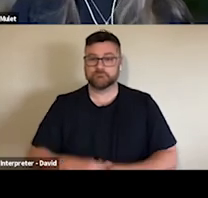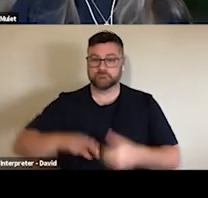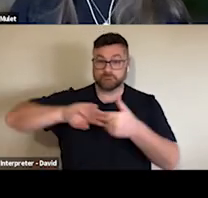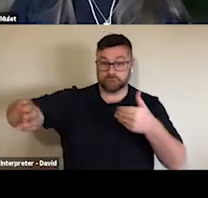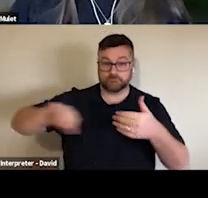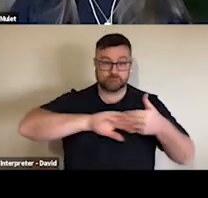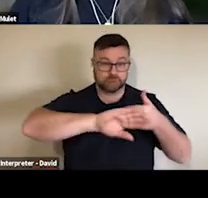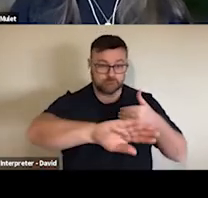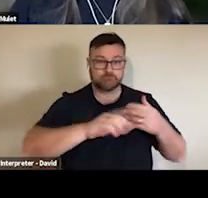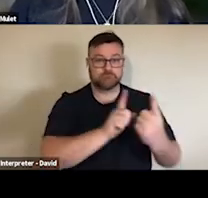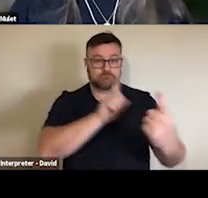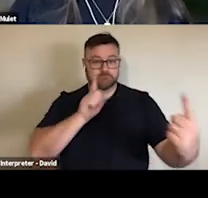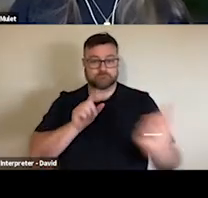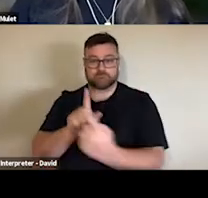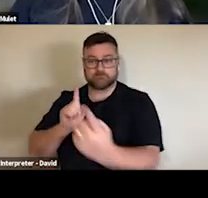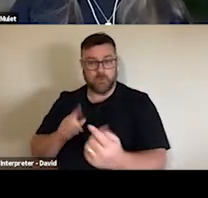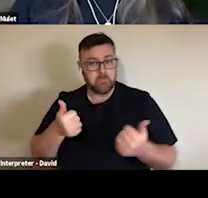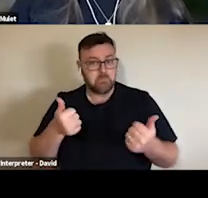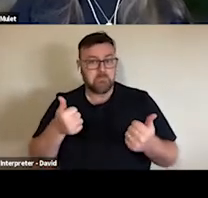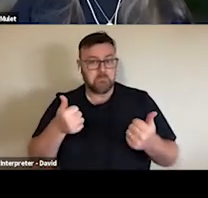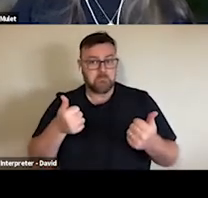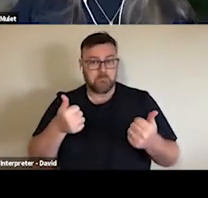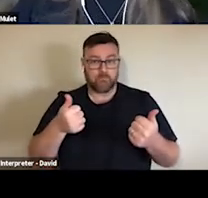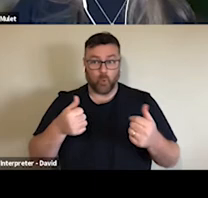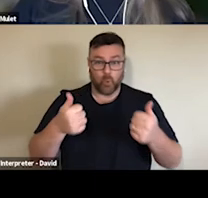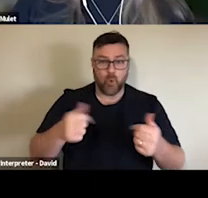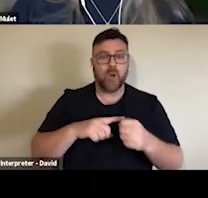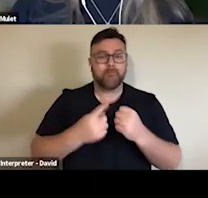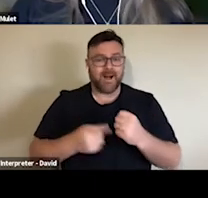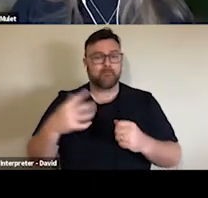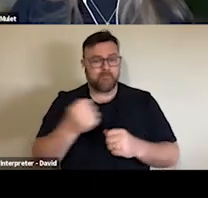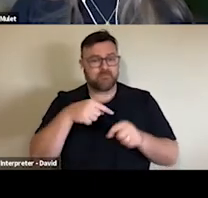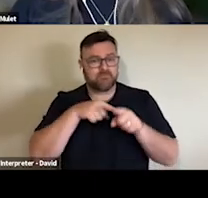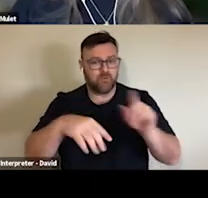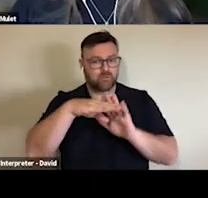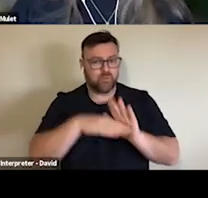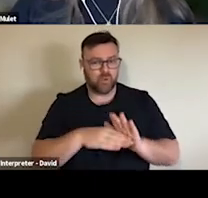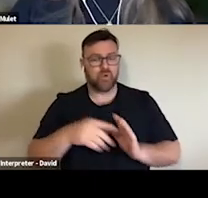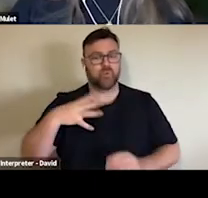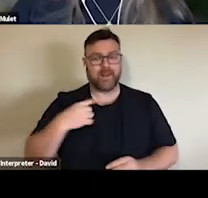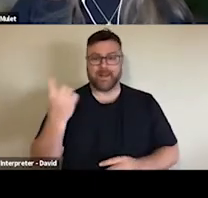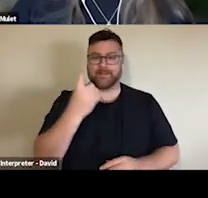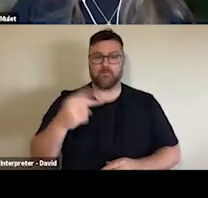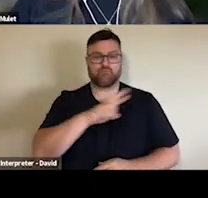and also I think one thing that will be really interesting to see is if those much higher